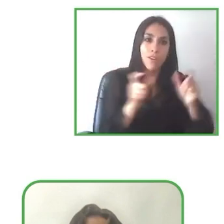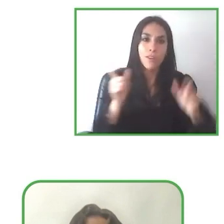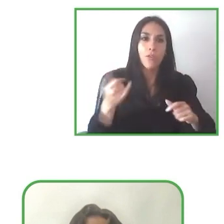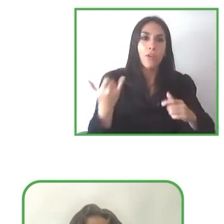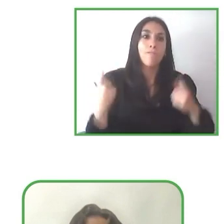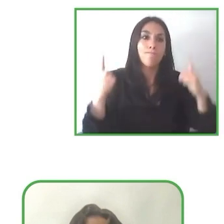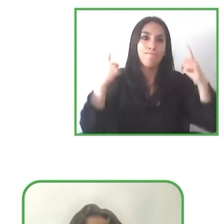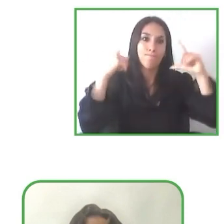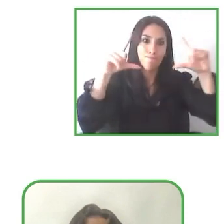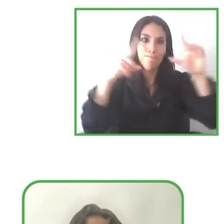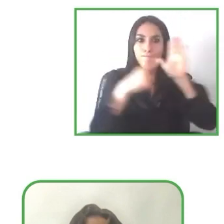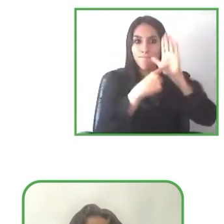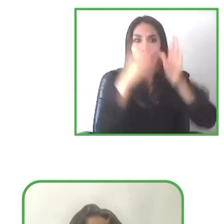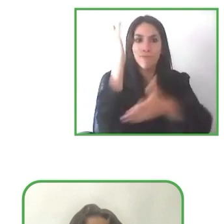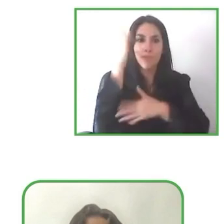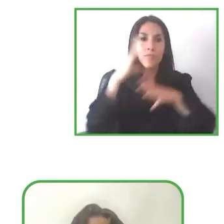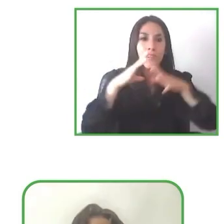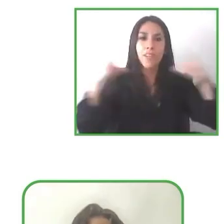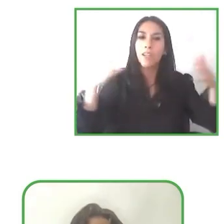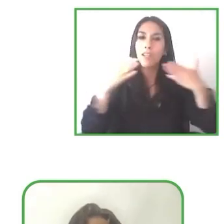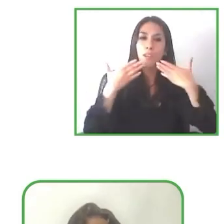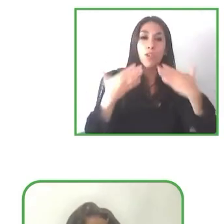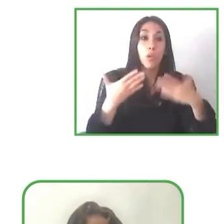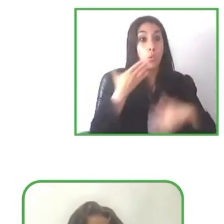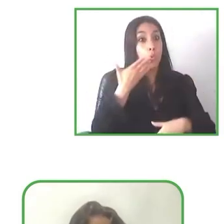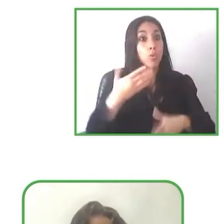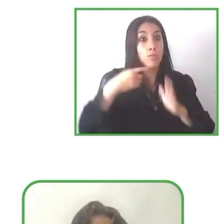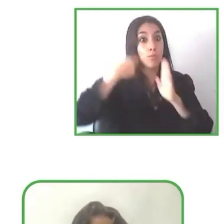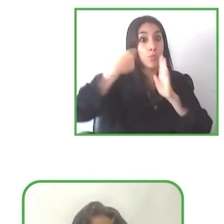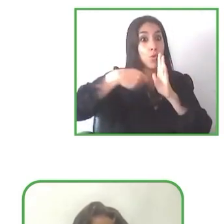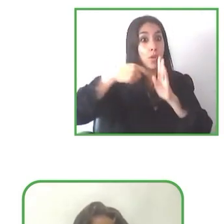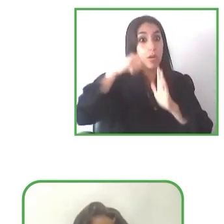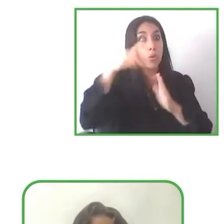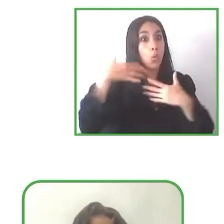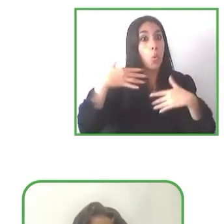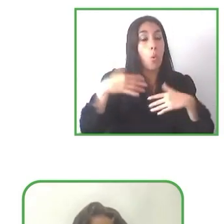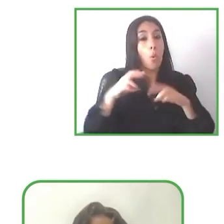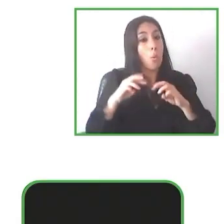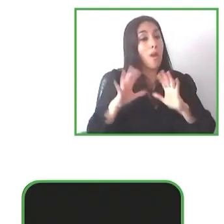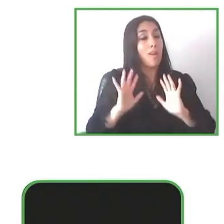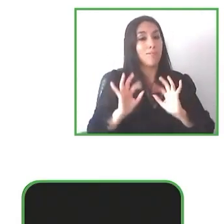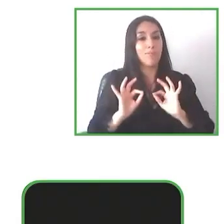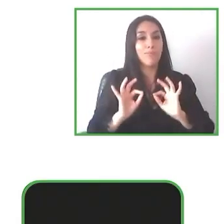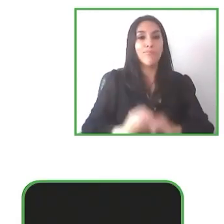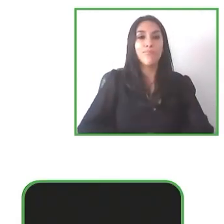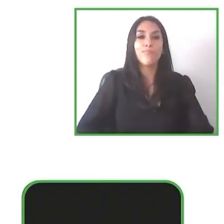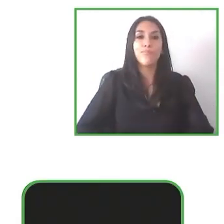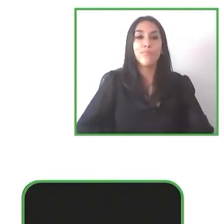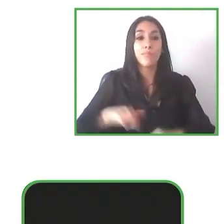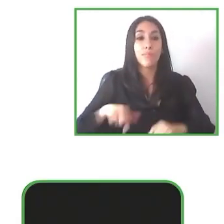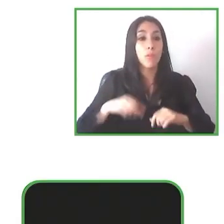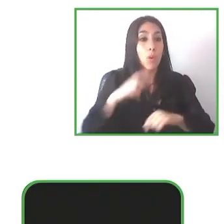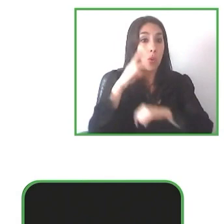We've seen great project space in Latin America. Will the world. It's a global project.